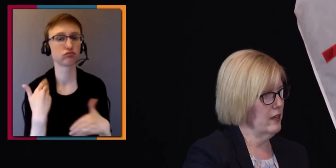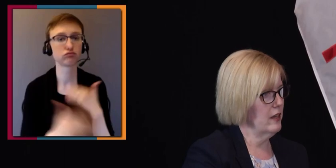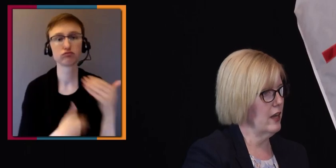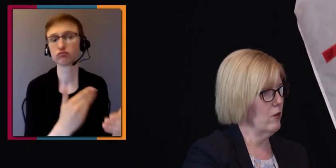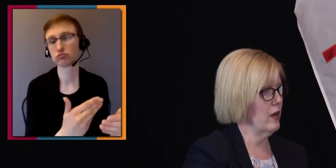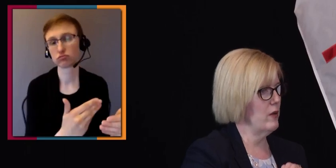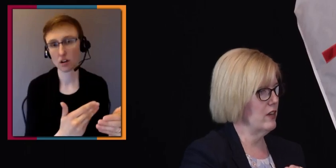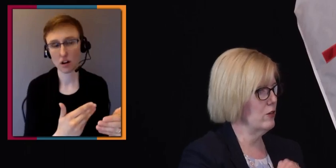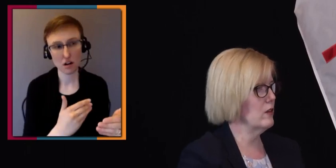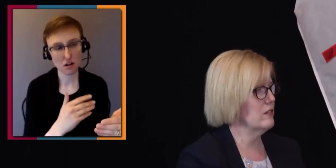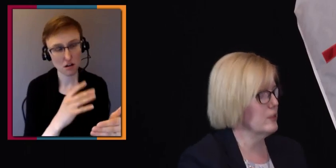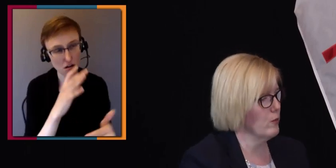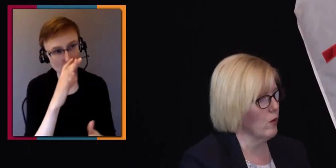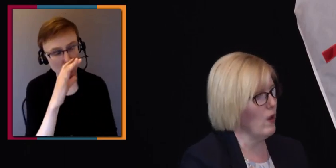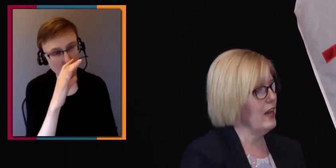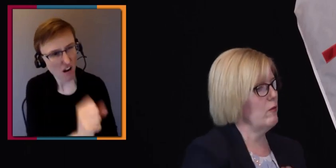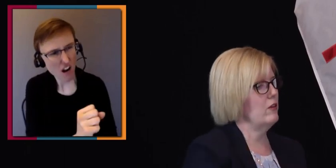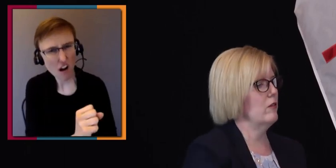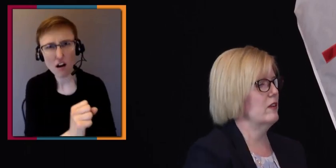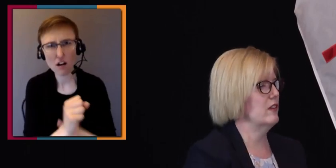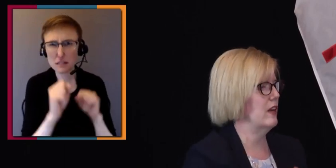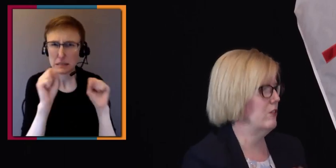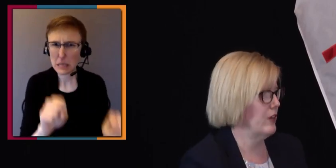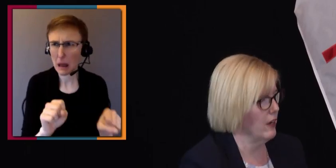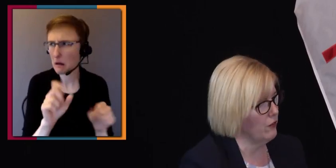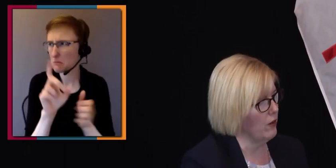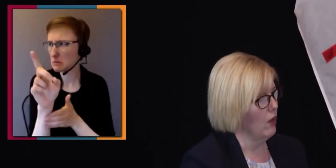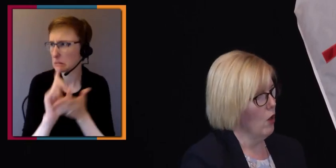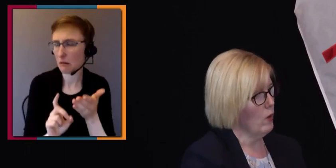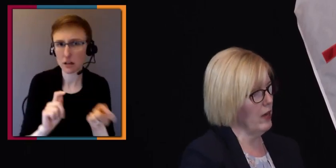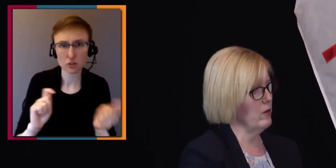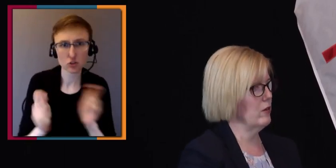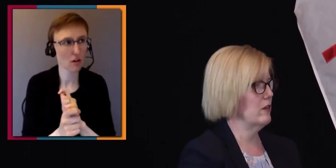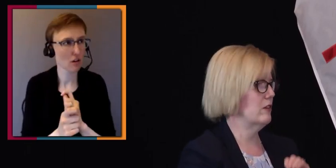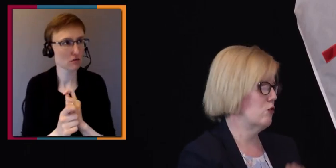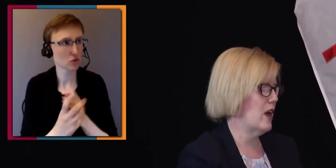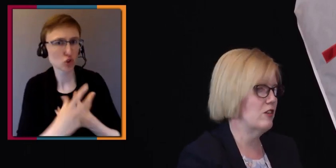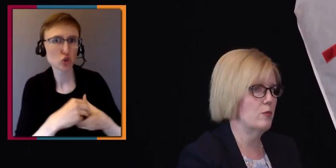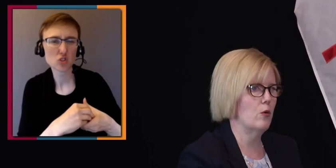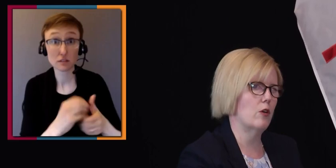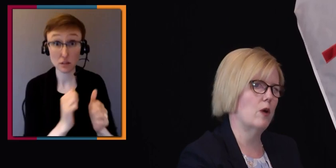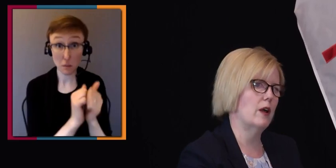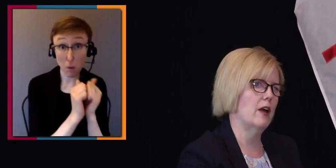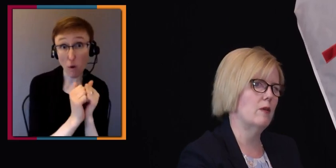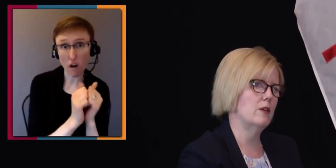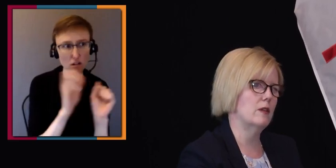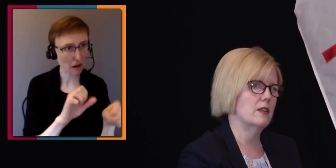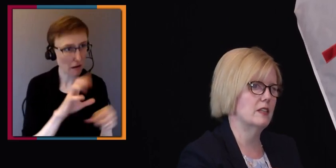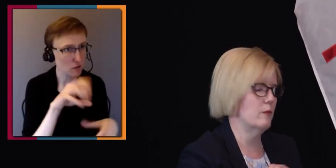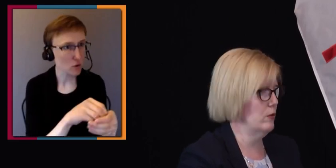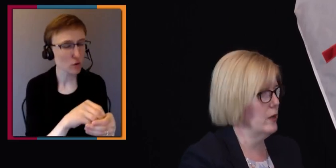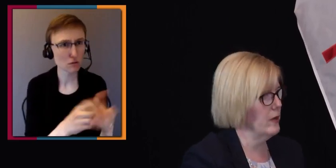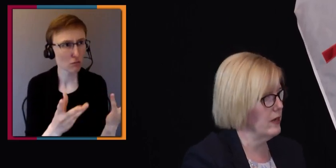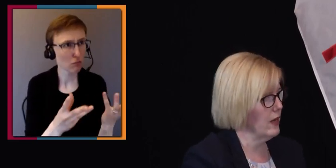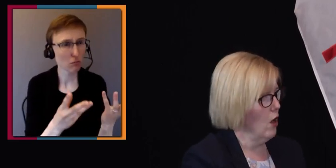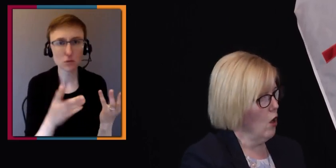Like, OK, we can do this in sport. Why can't we do this in education? Why can't we do this in transport? Or why can't we do this in employment?